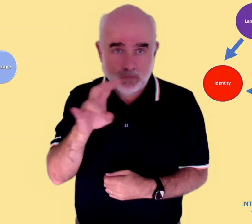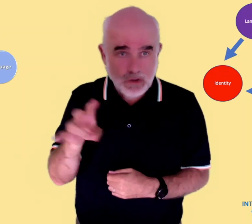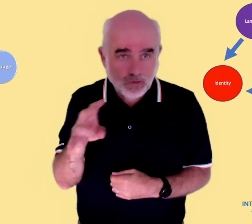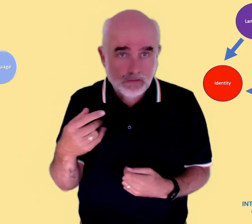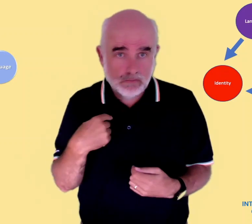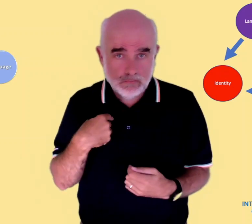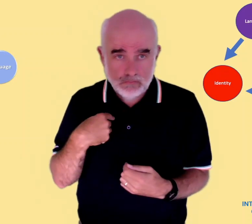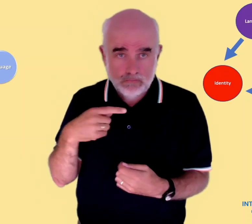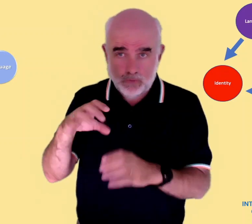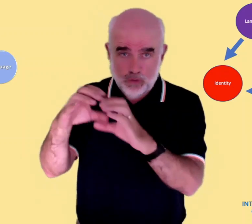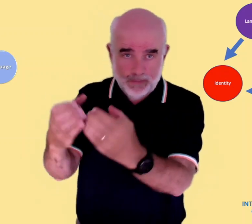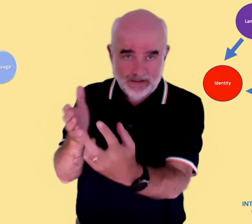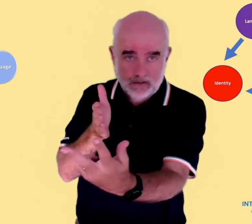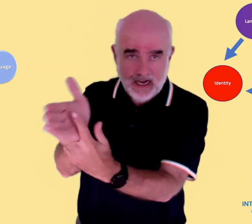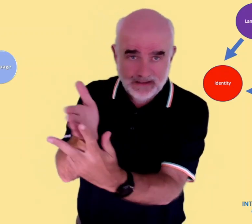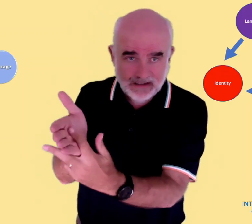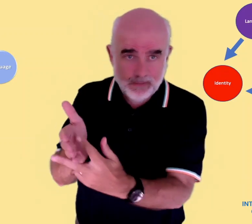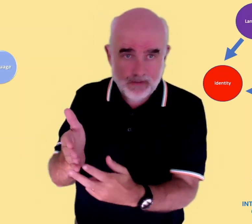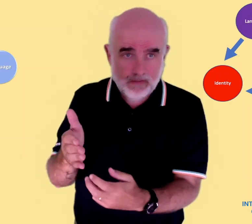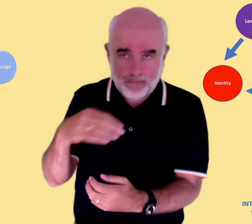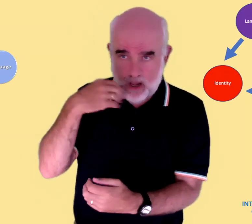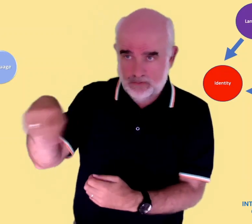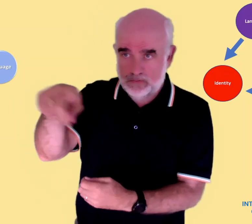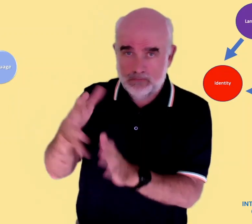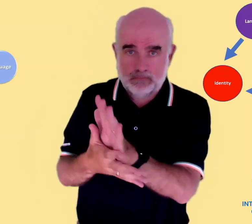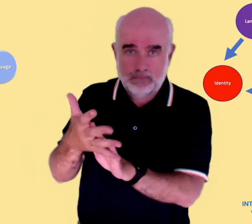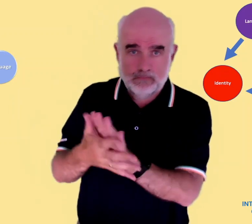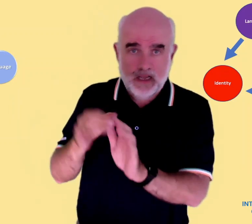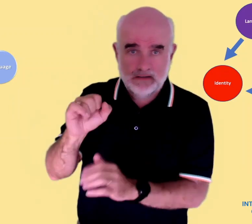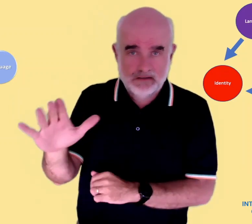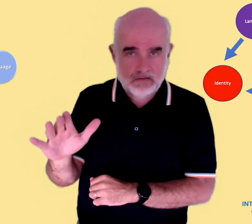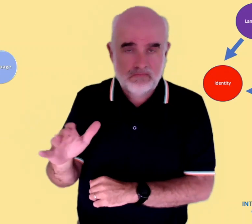has culture intrinsic to it, that ISL and the community are connected. The next statement was